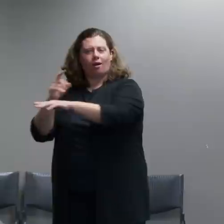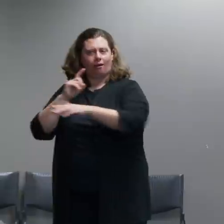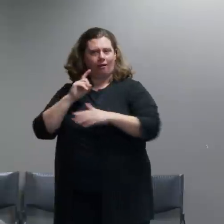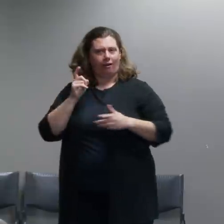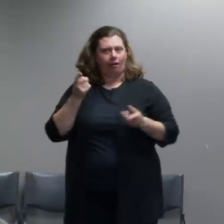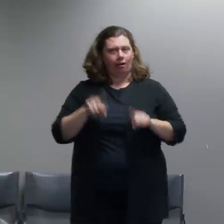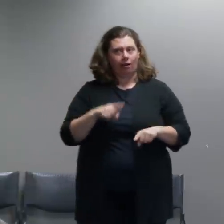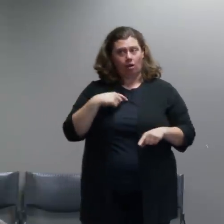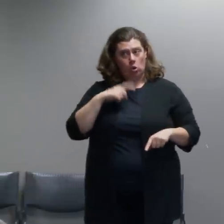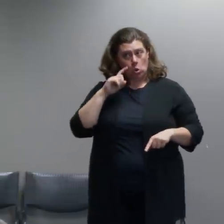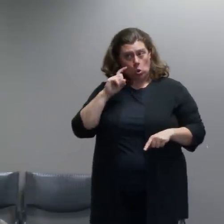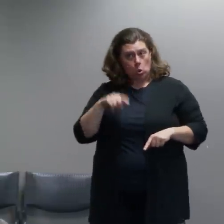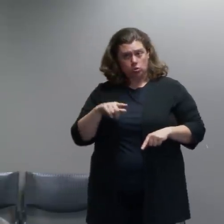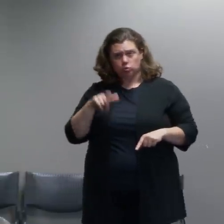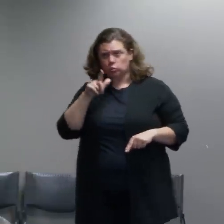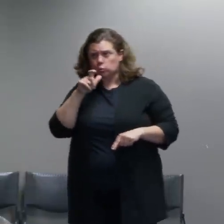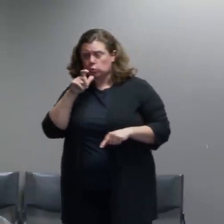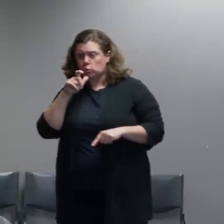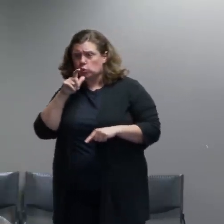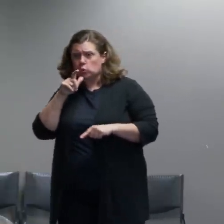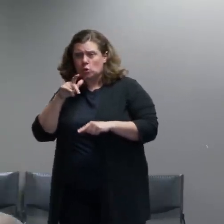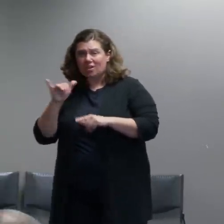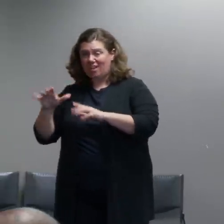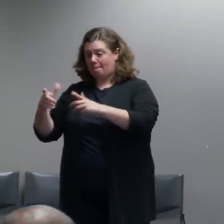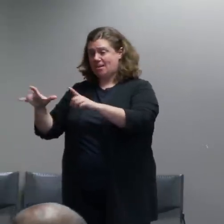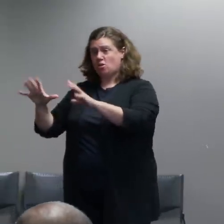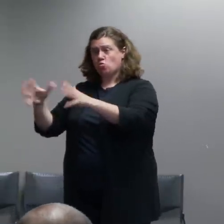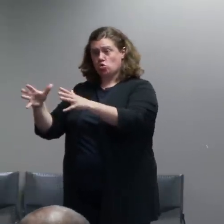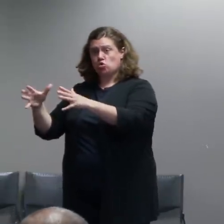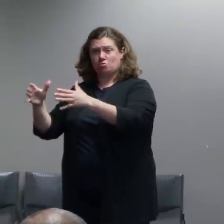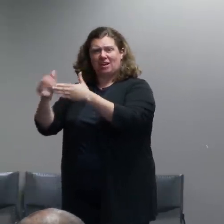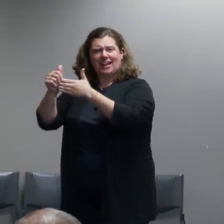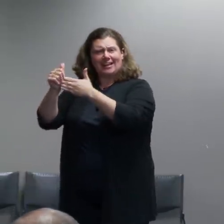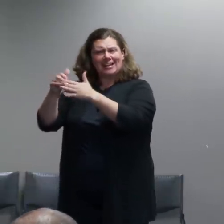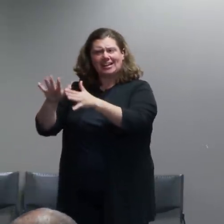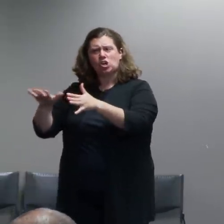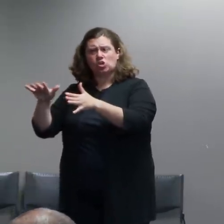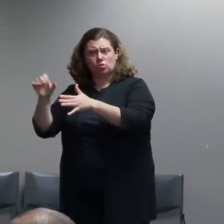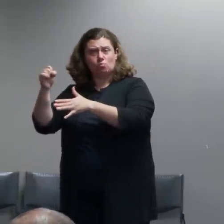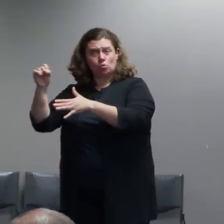organizers of the larger legitimate protest events